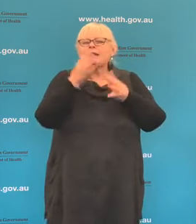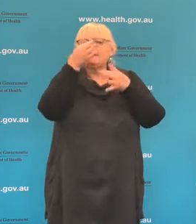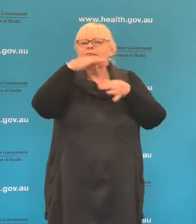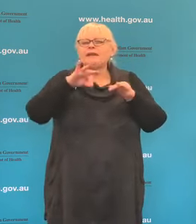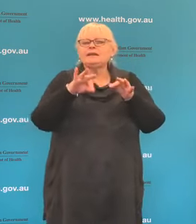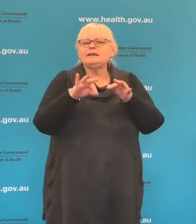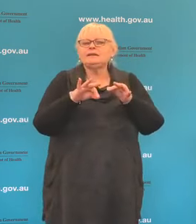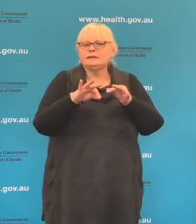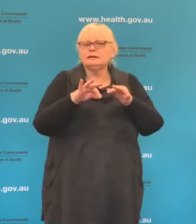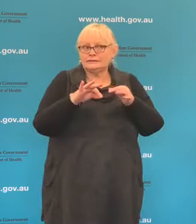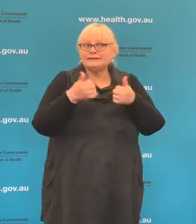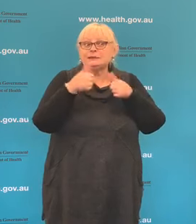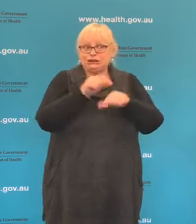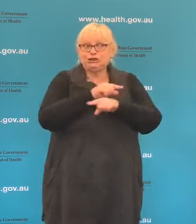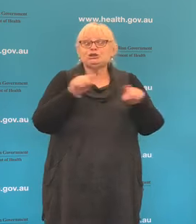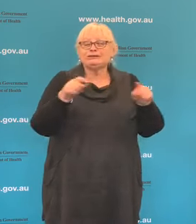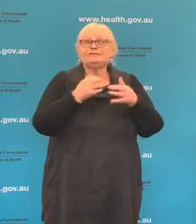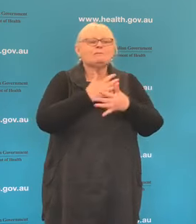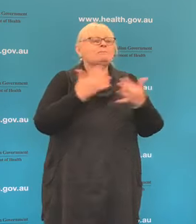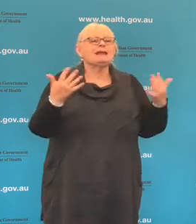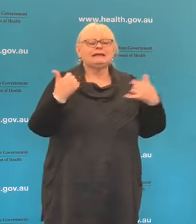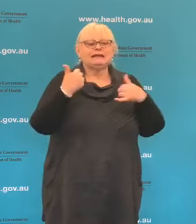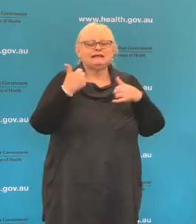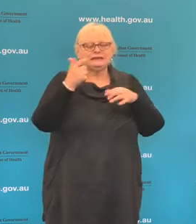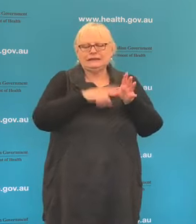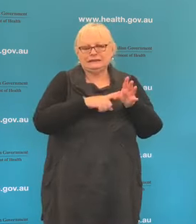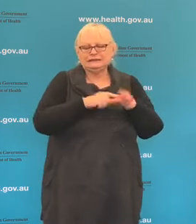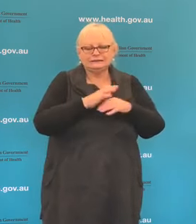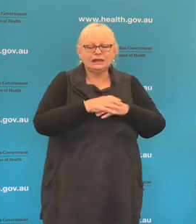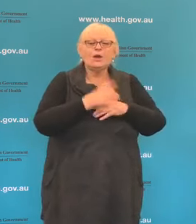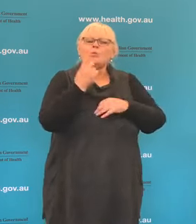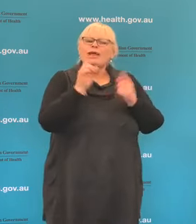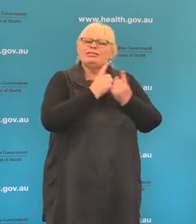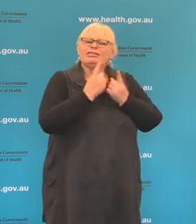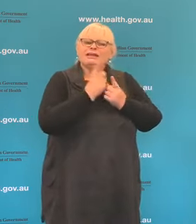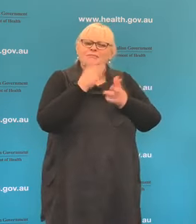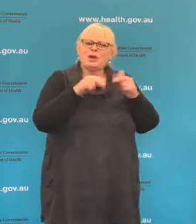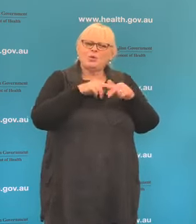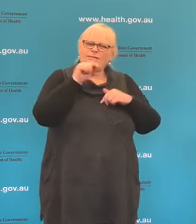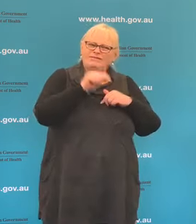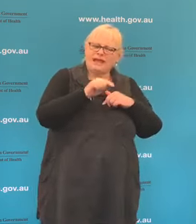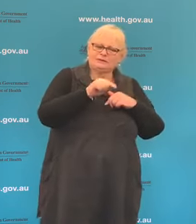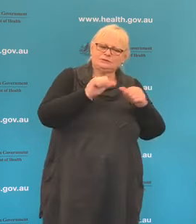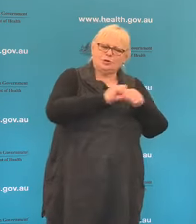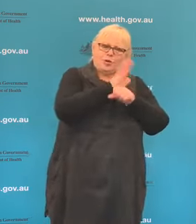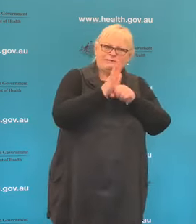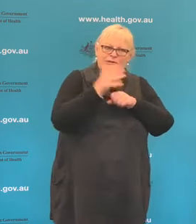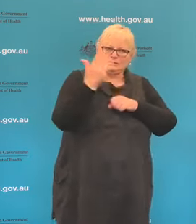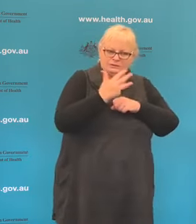widely used for many many years. One of the features of COVID-19 in people who